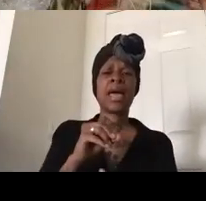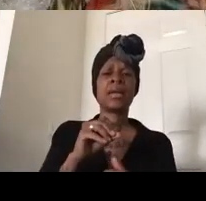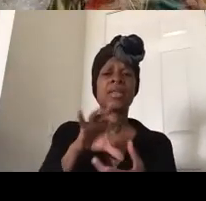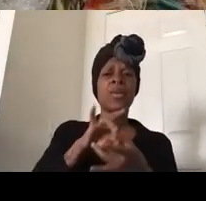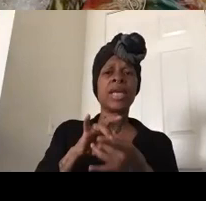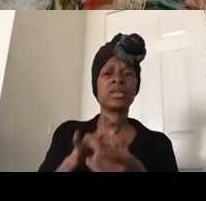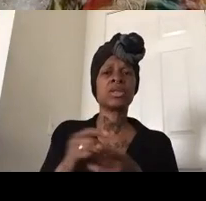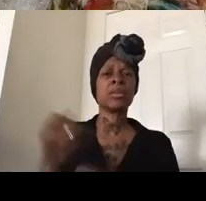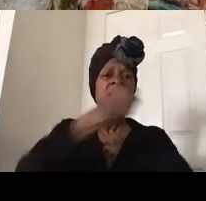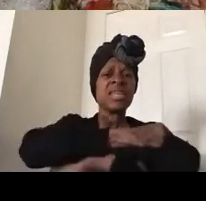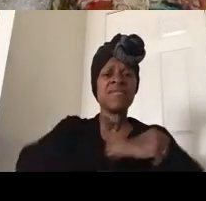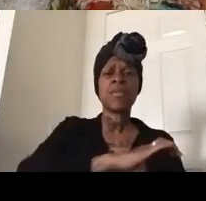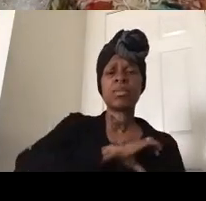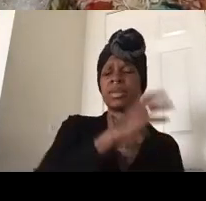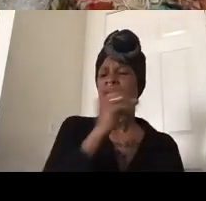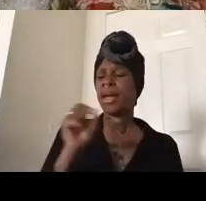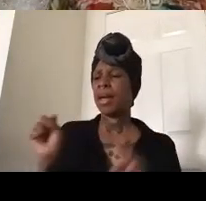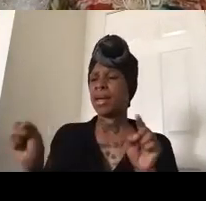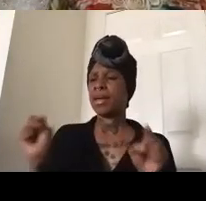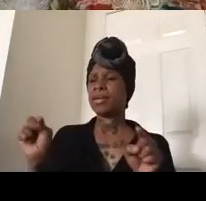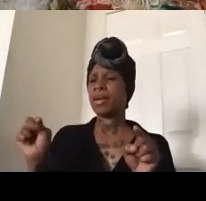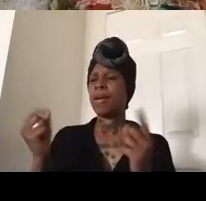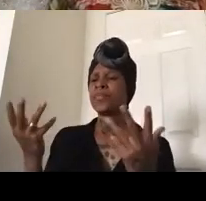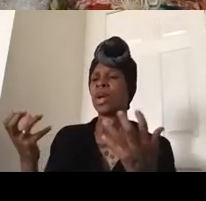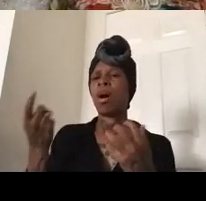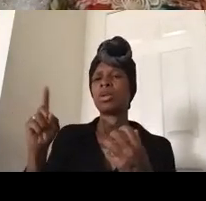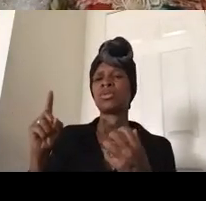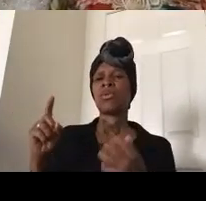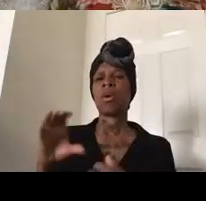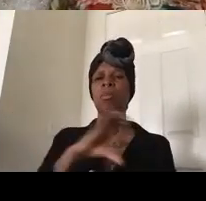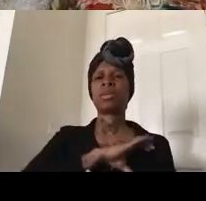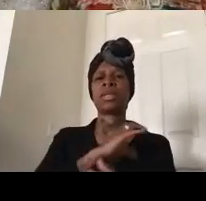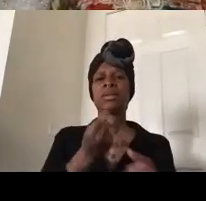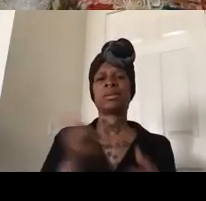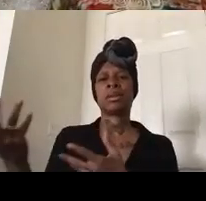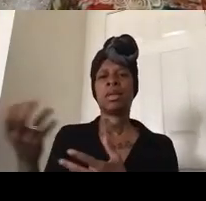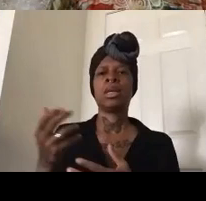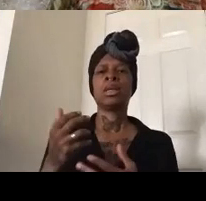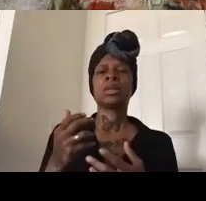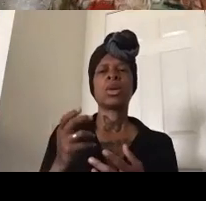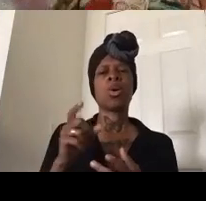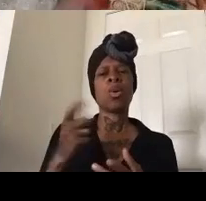and calls for police abolition so we believe in political education